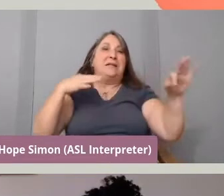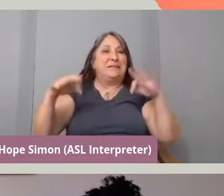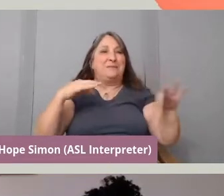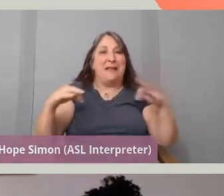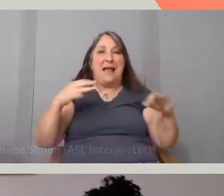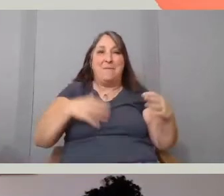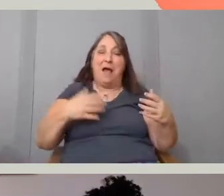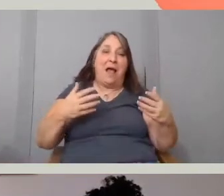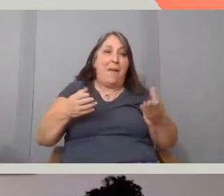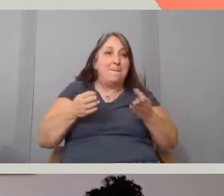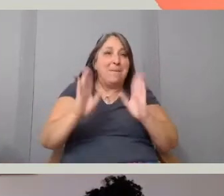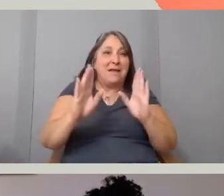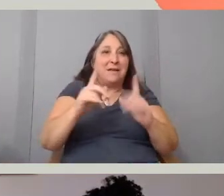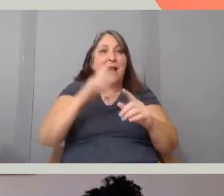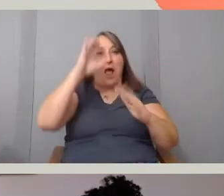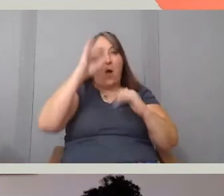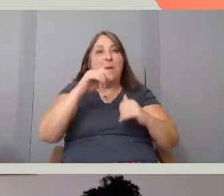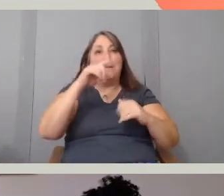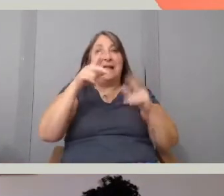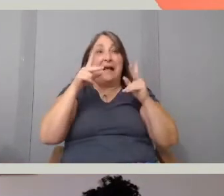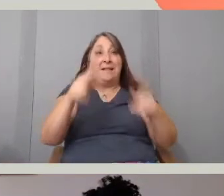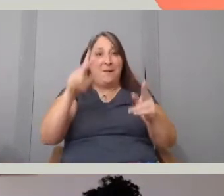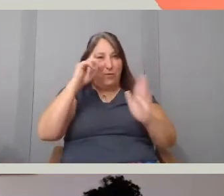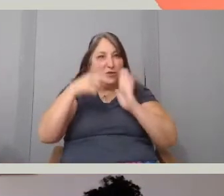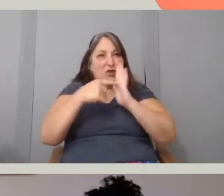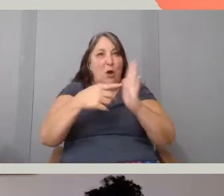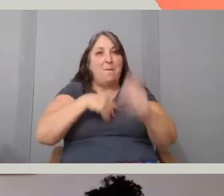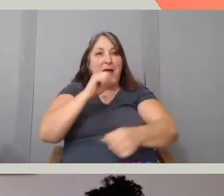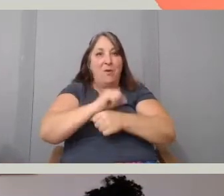I hope that the clip does some of that work and I'd be so happy to talk about it on the other side.